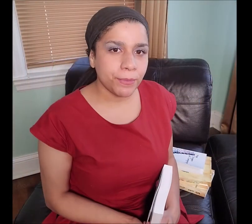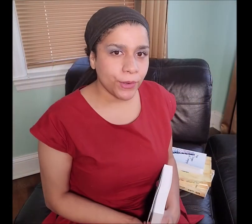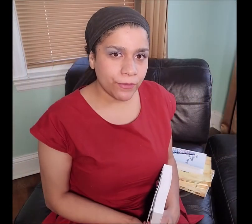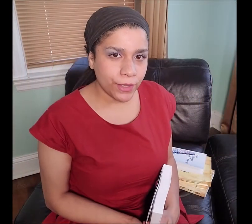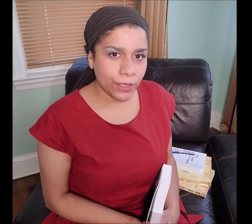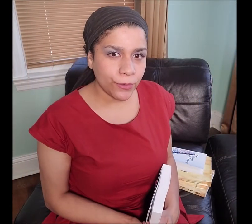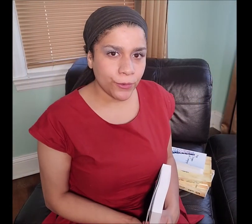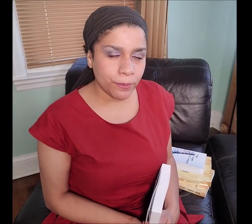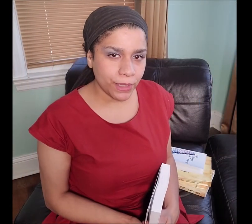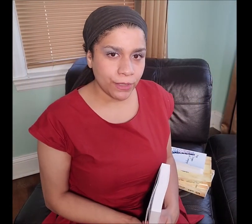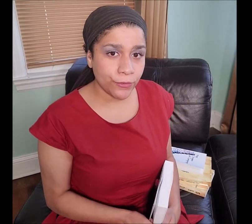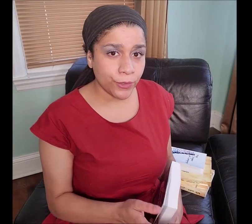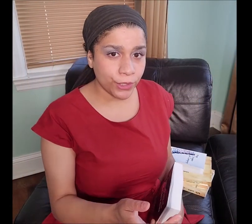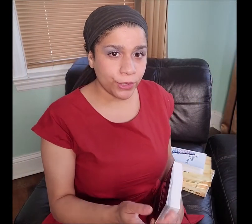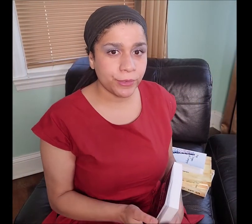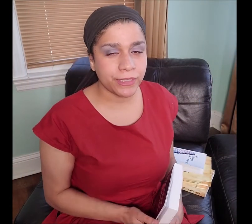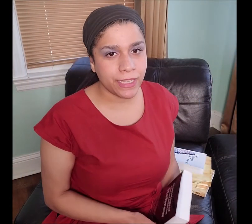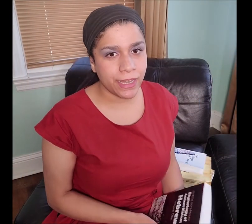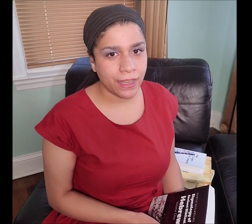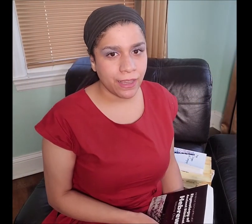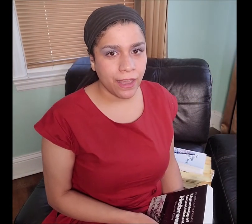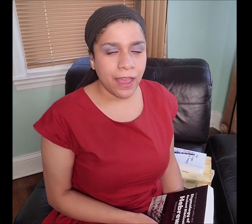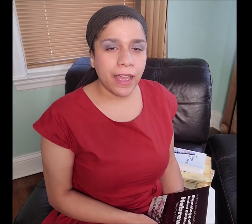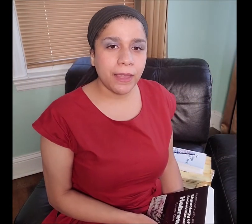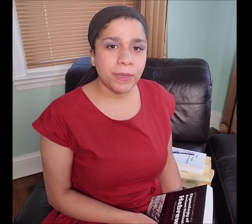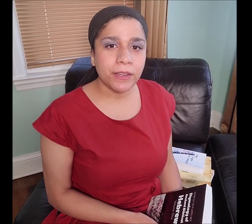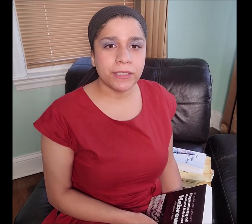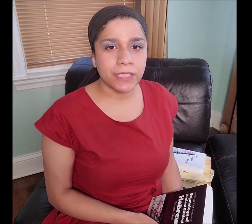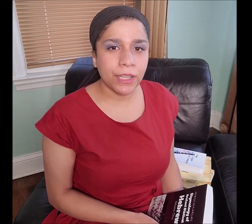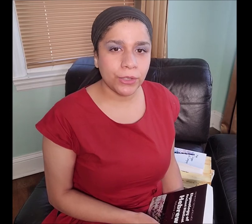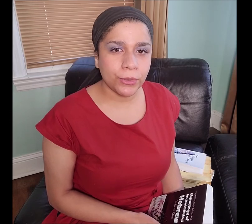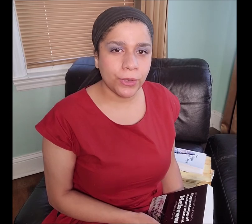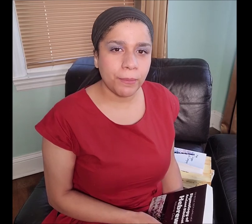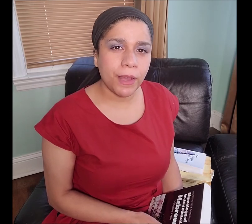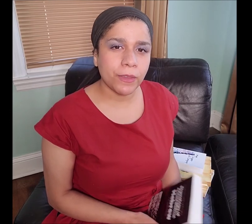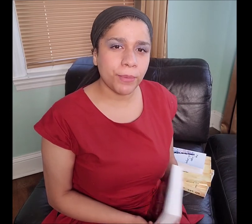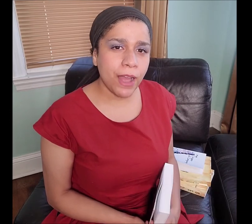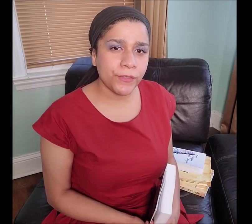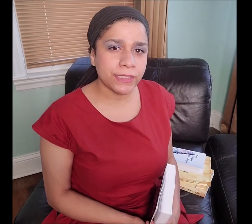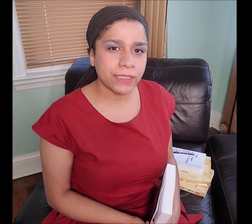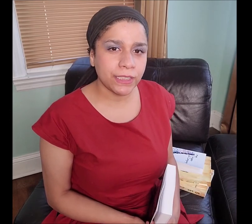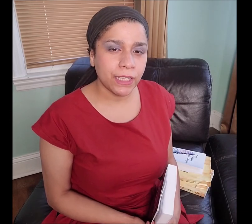important video for me, for you today. I’m here to tell you about the prophecy